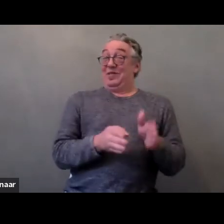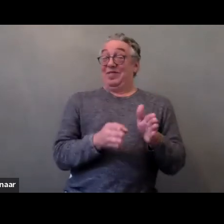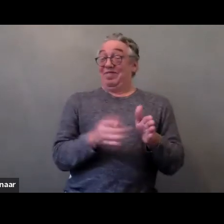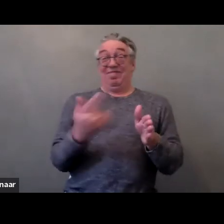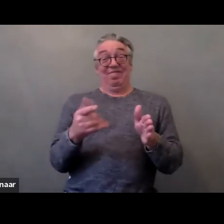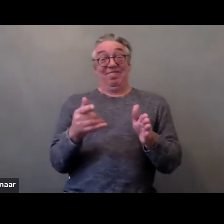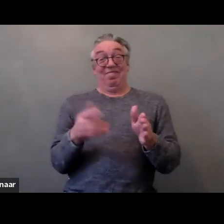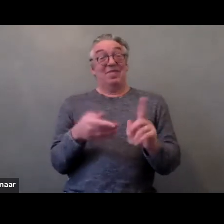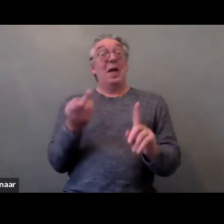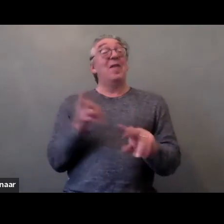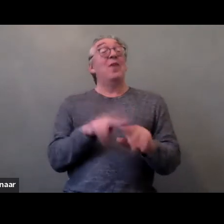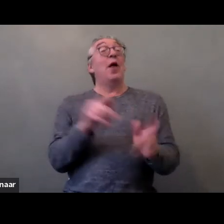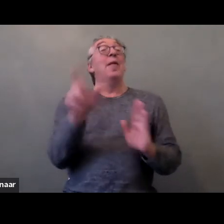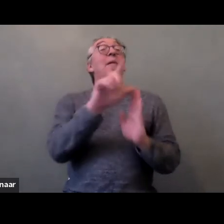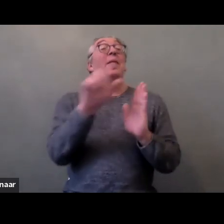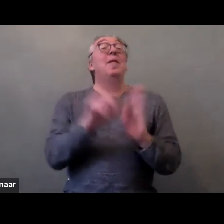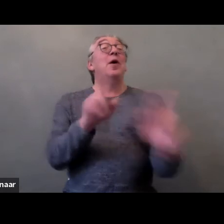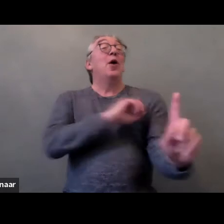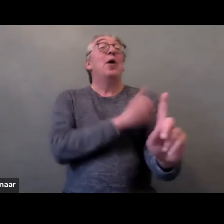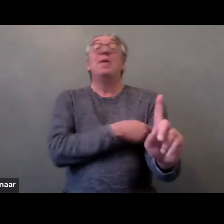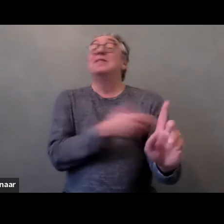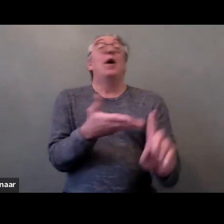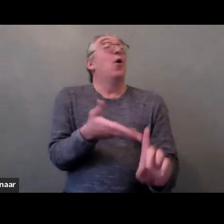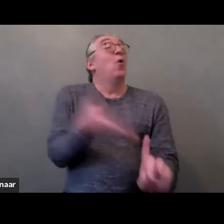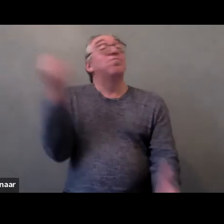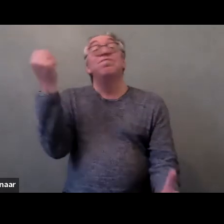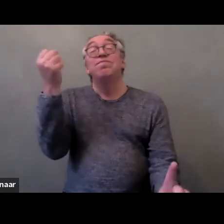when they have intellectual disabilities and when they are women.